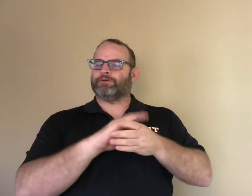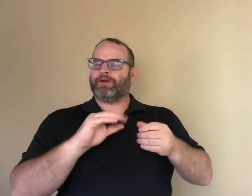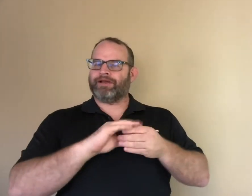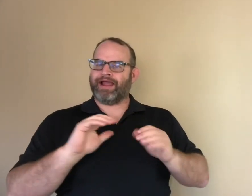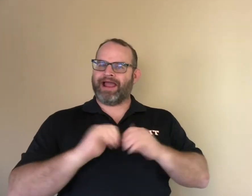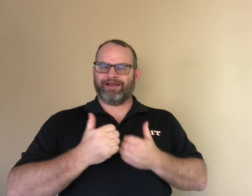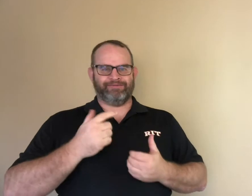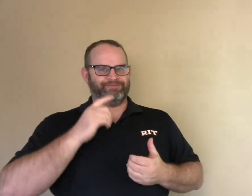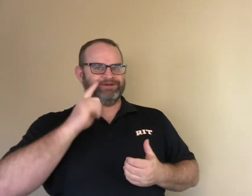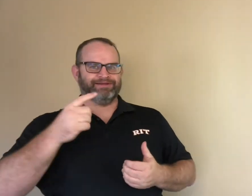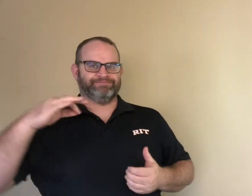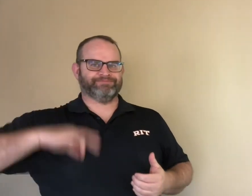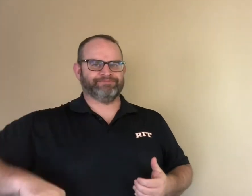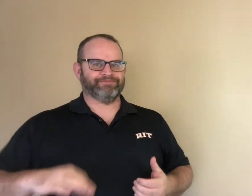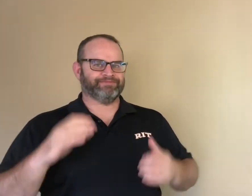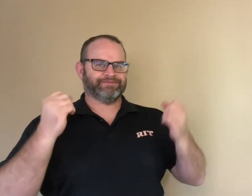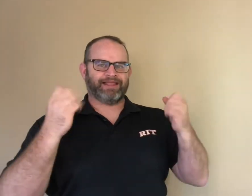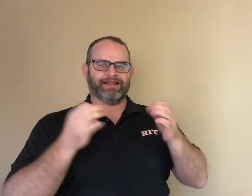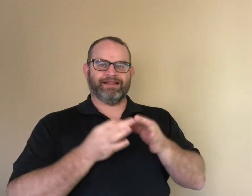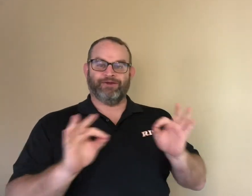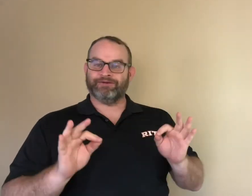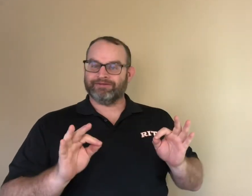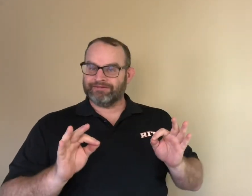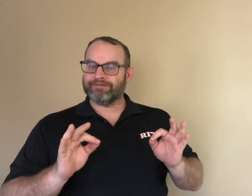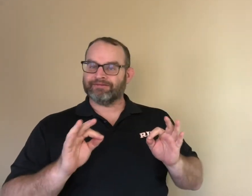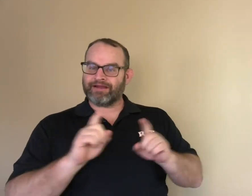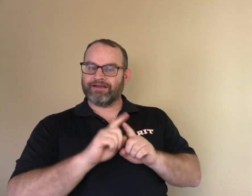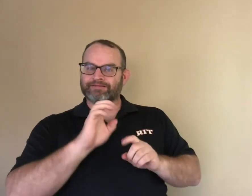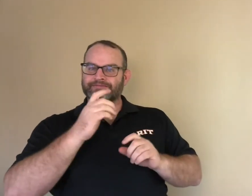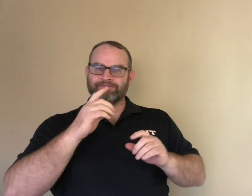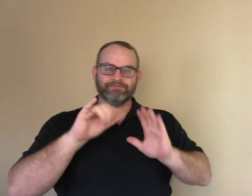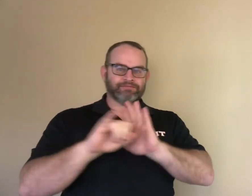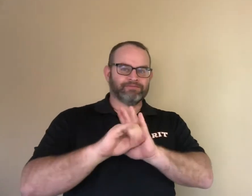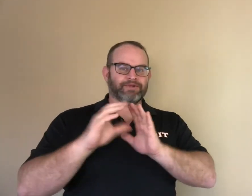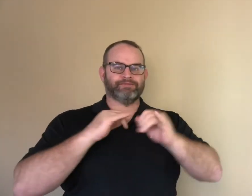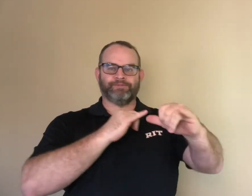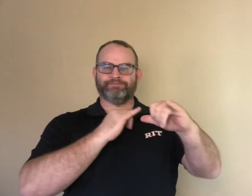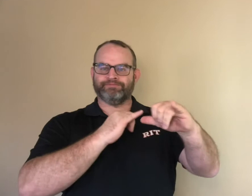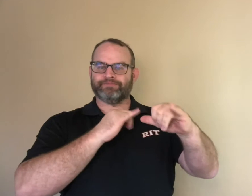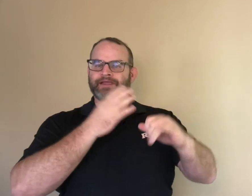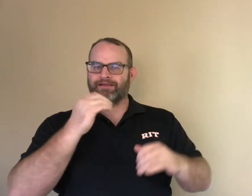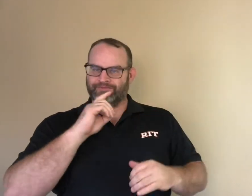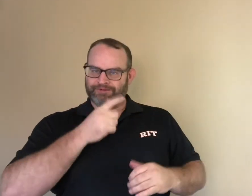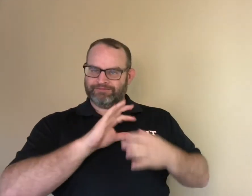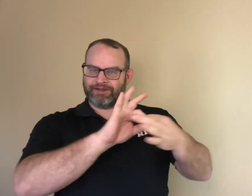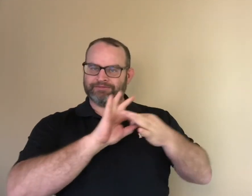That is one story example how we can show a sign language has benefits. A sign language is what deaf characters have in common.